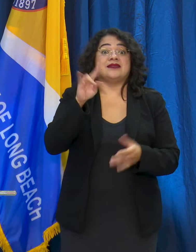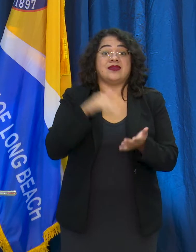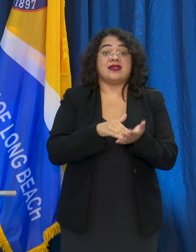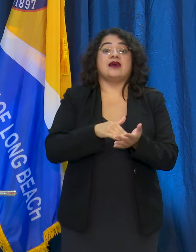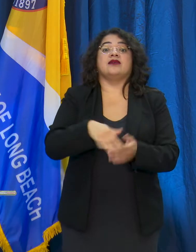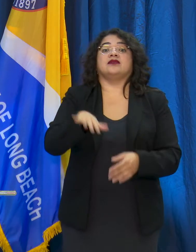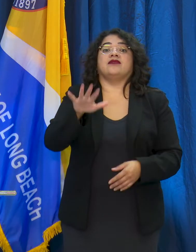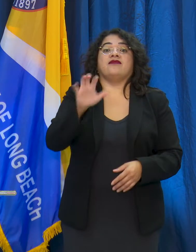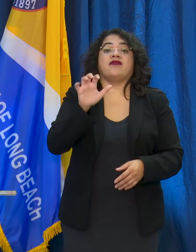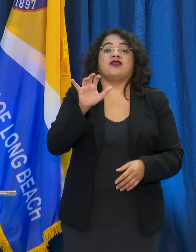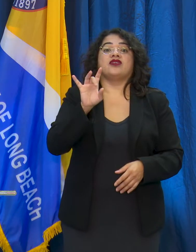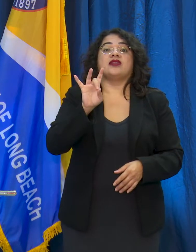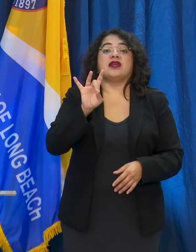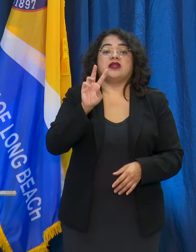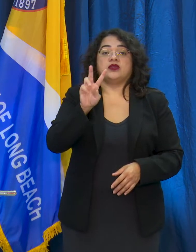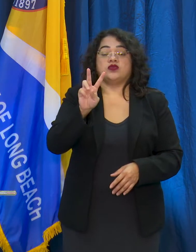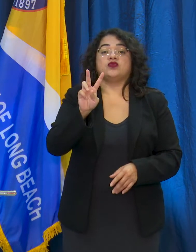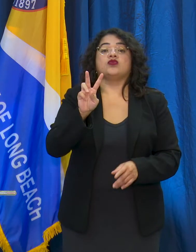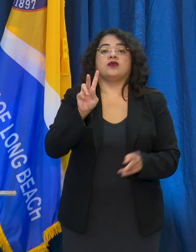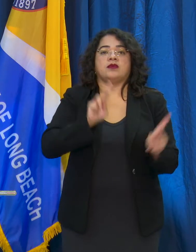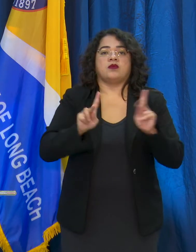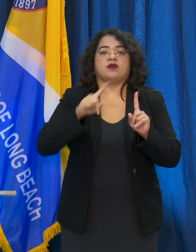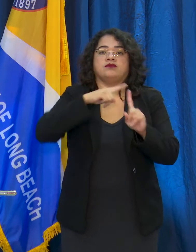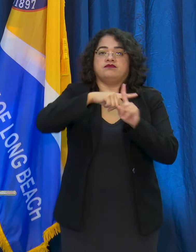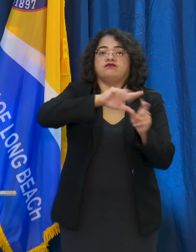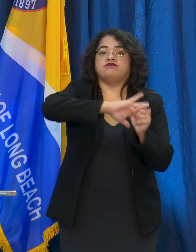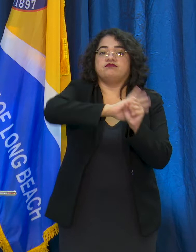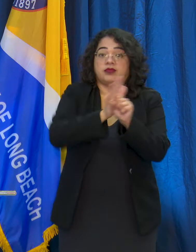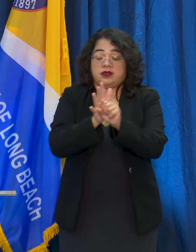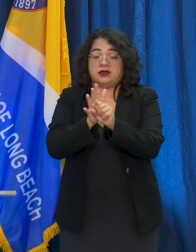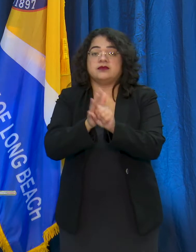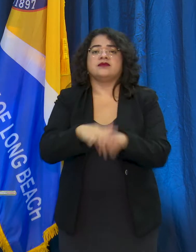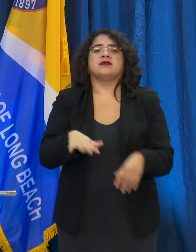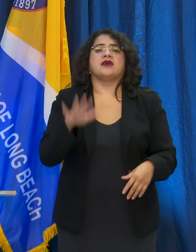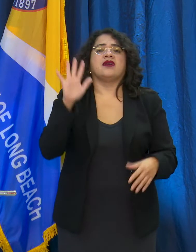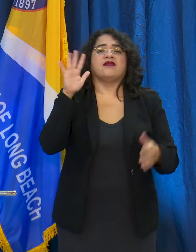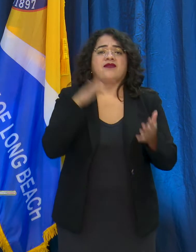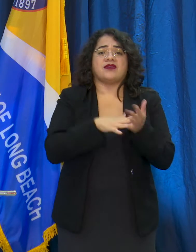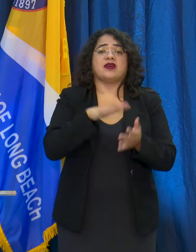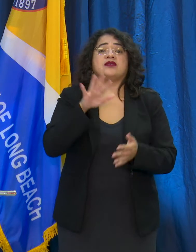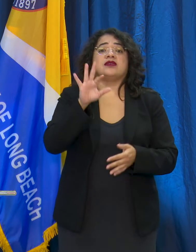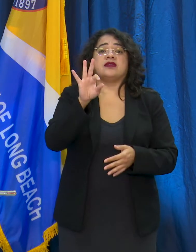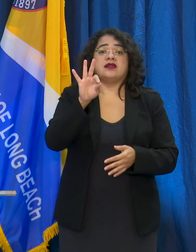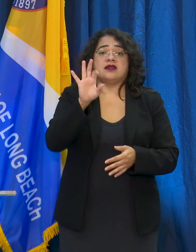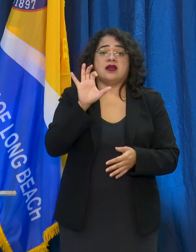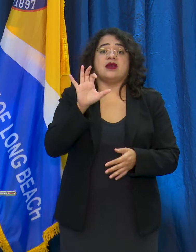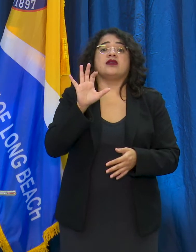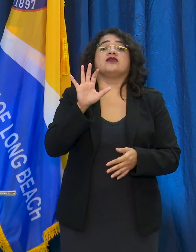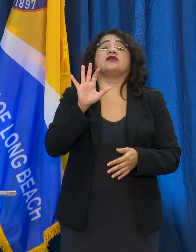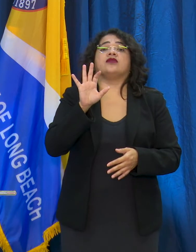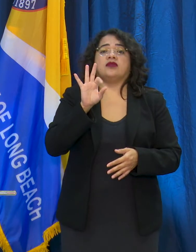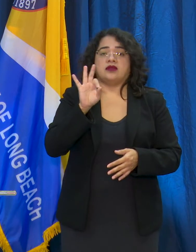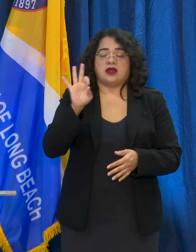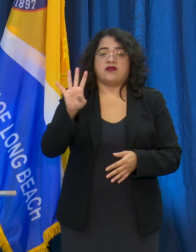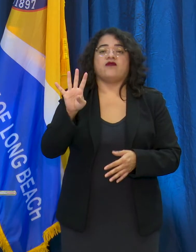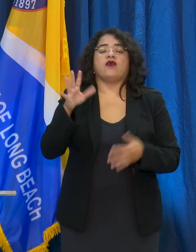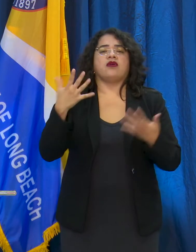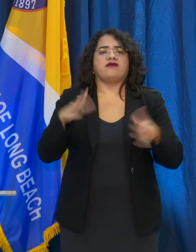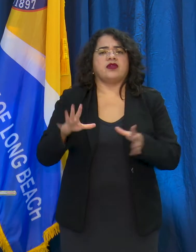tested positive for COVID. About 5,994 of those people have recovered. That's based on their self-report. We